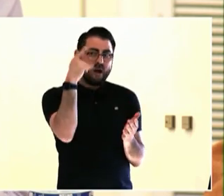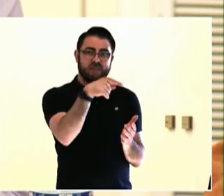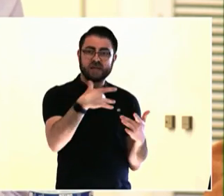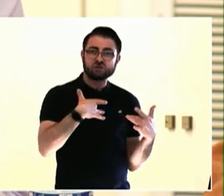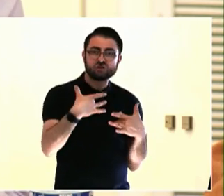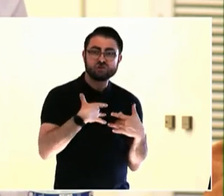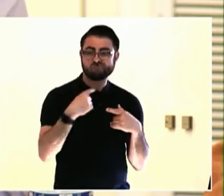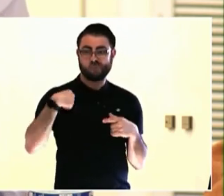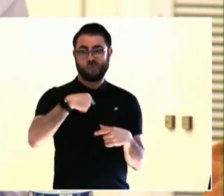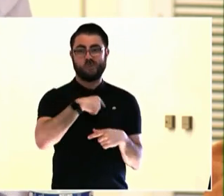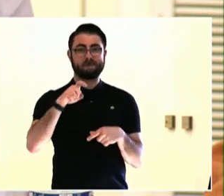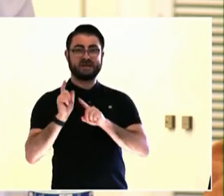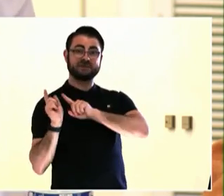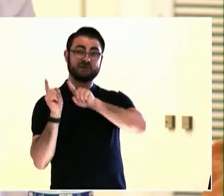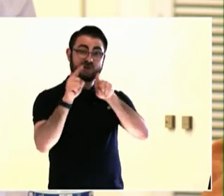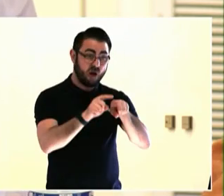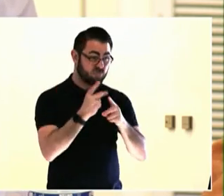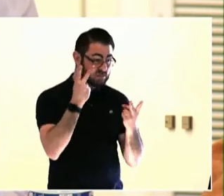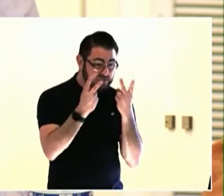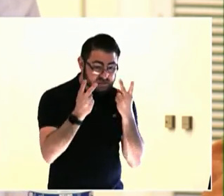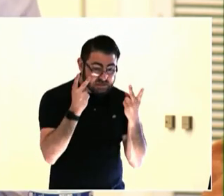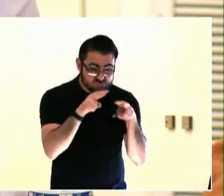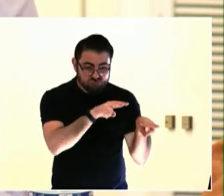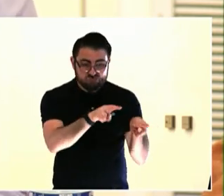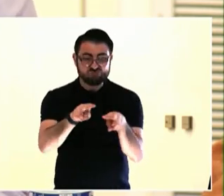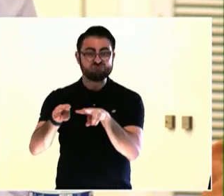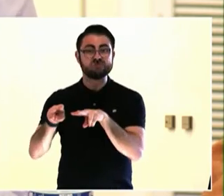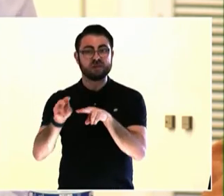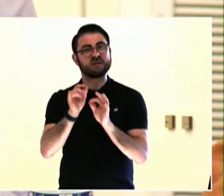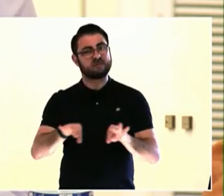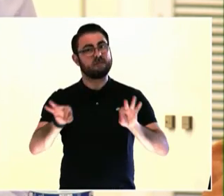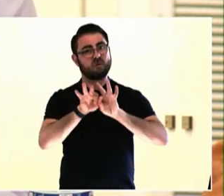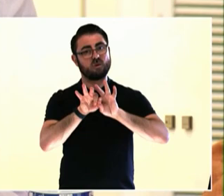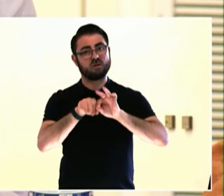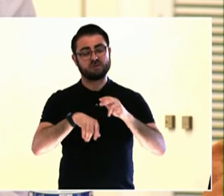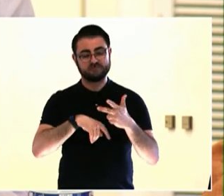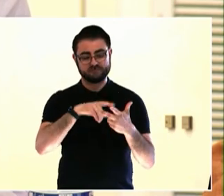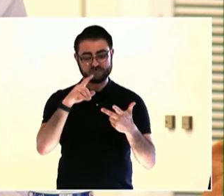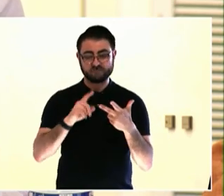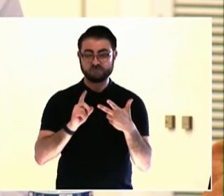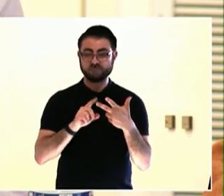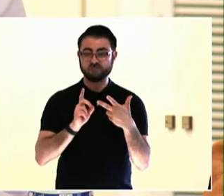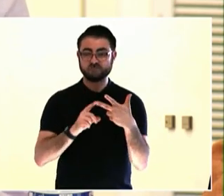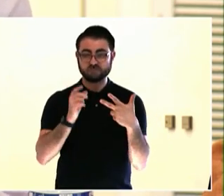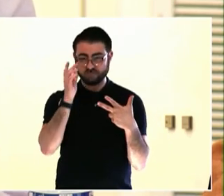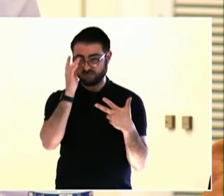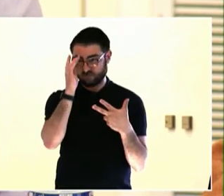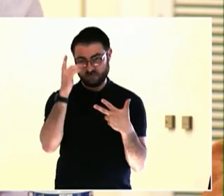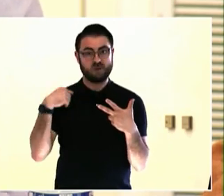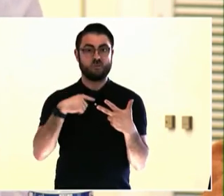the different publics that we